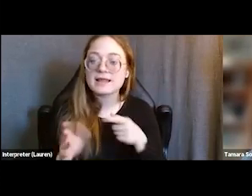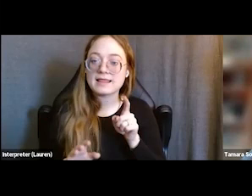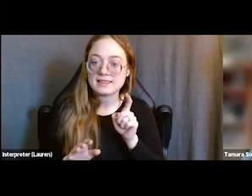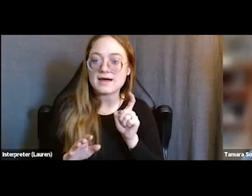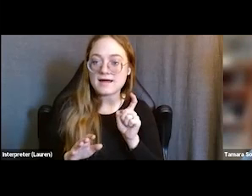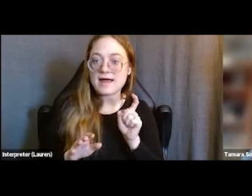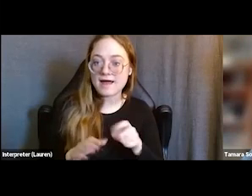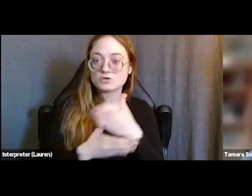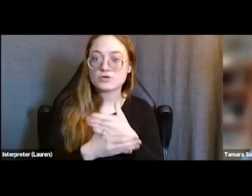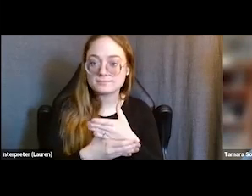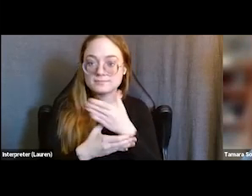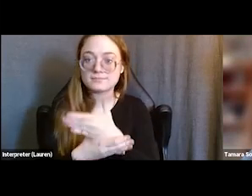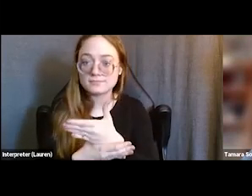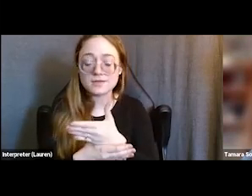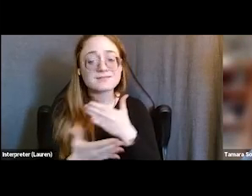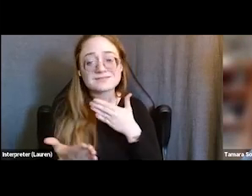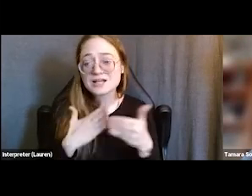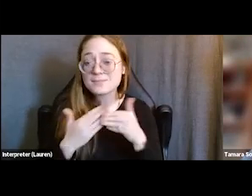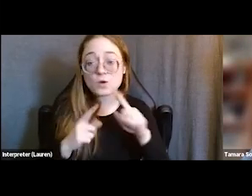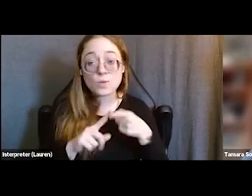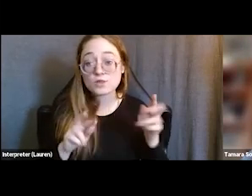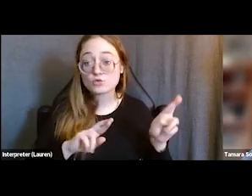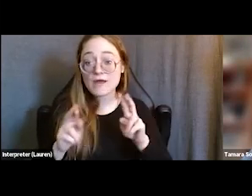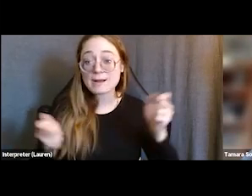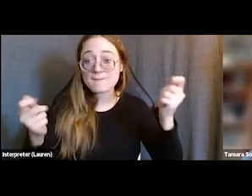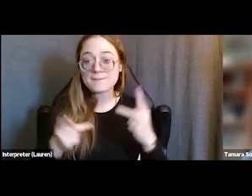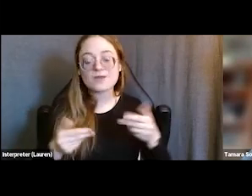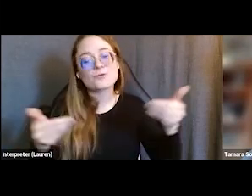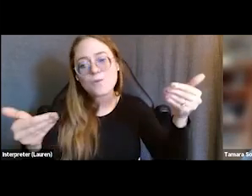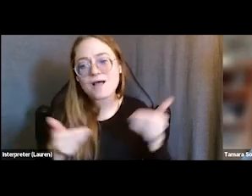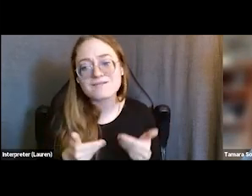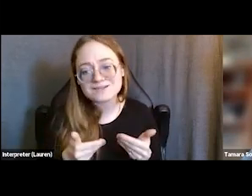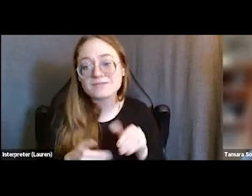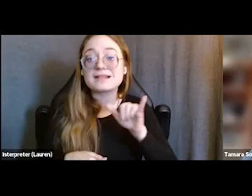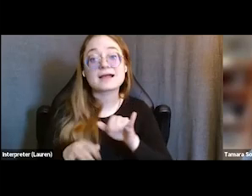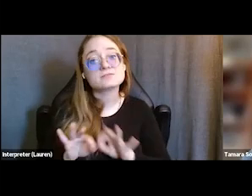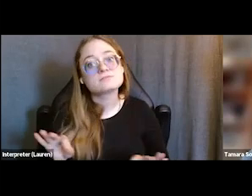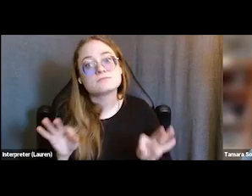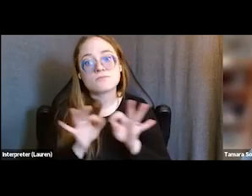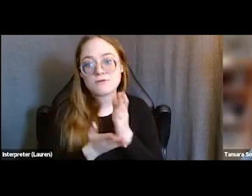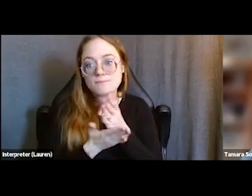and we welcome them whenever they are ready to come back. And that is a really big part of our program is that we never shut the doors